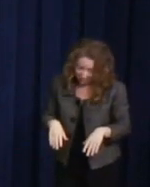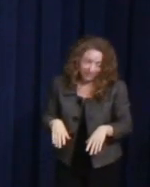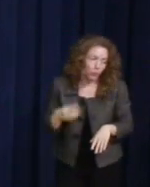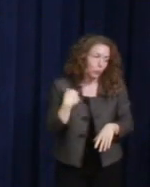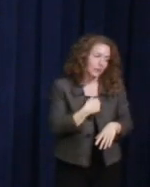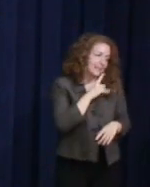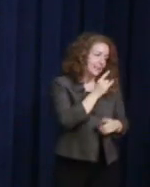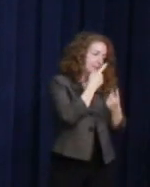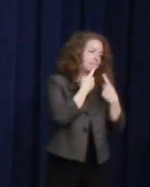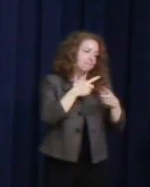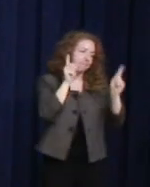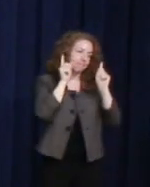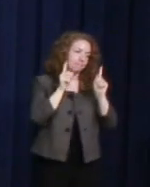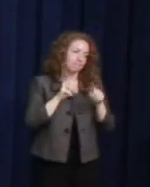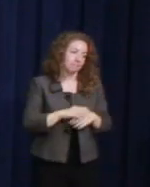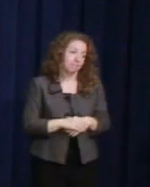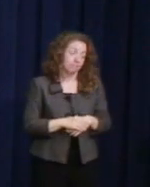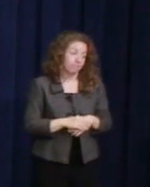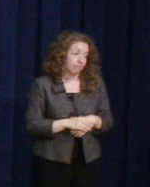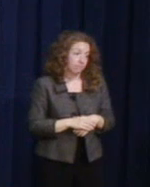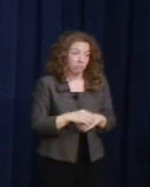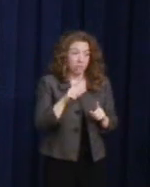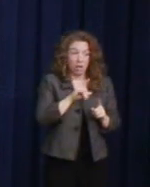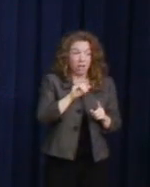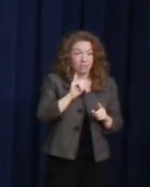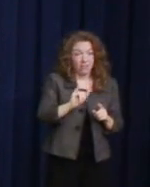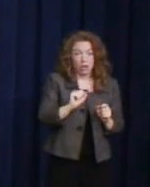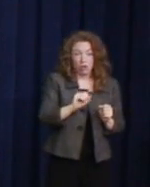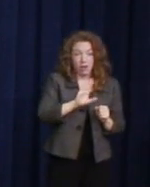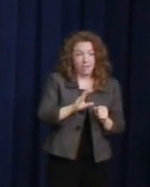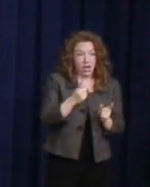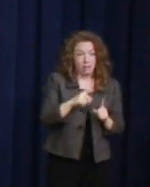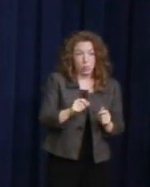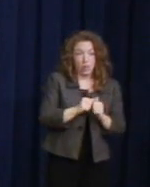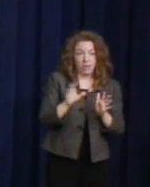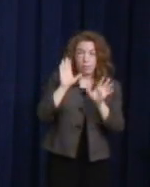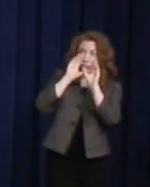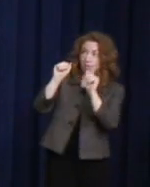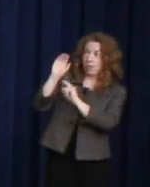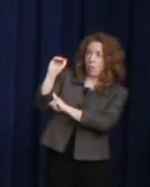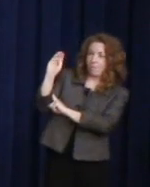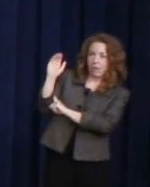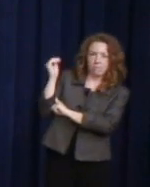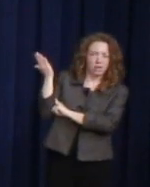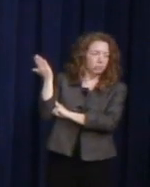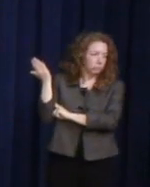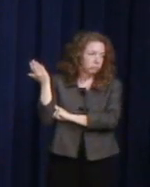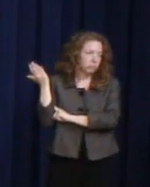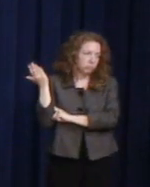But it would never have happened without President Barack Obama. He provided the leadership across the board.